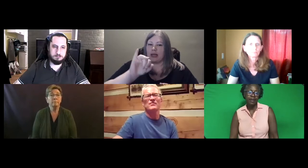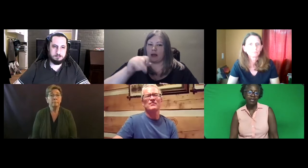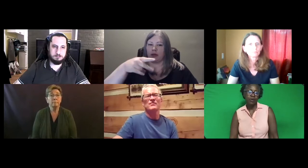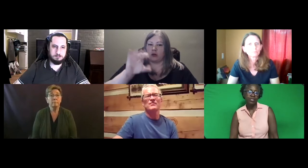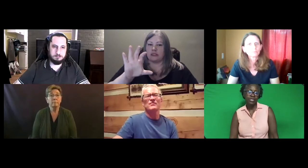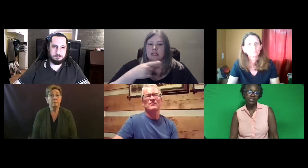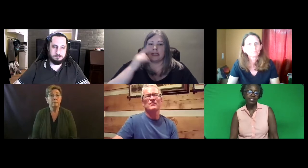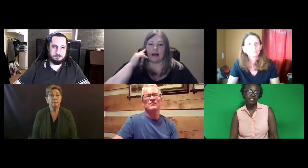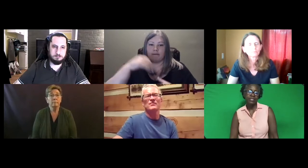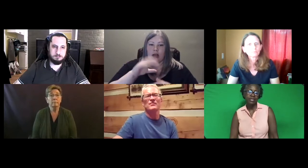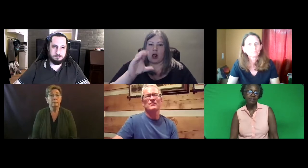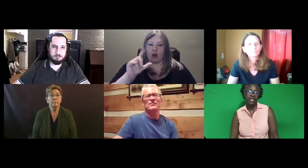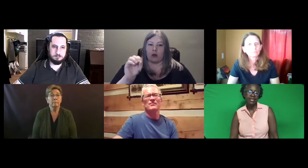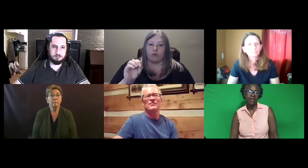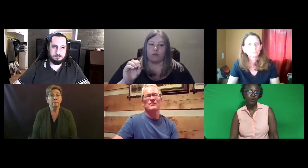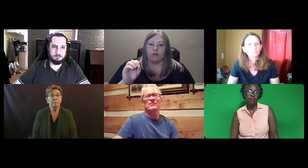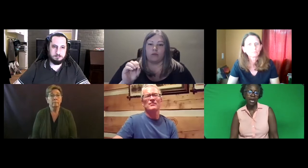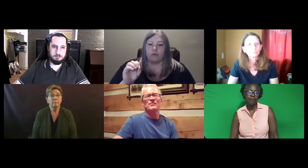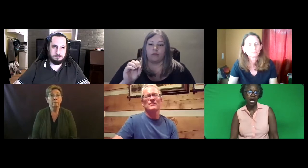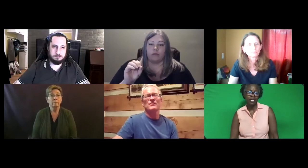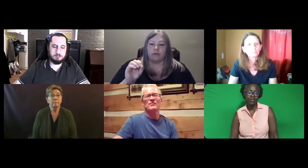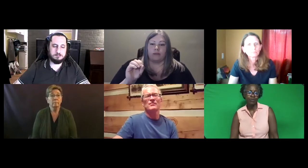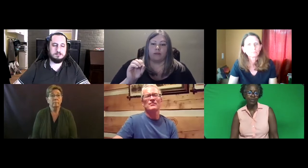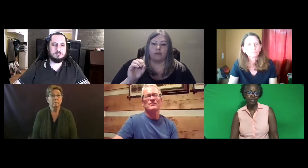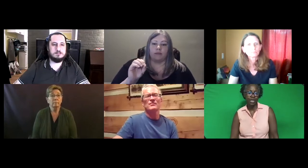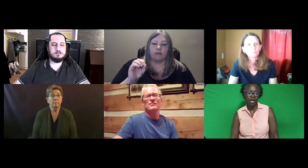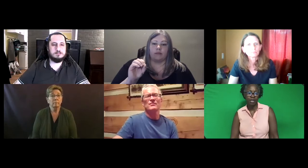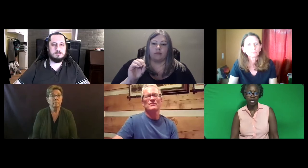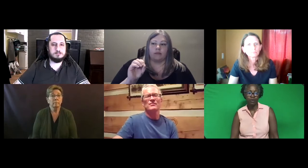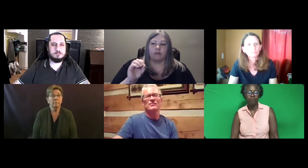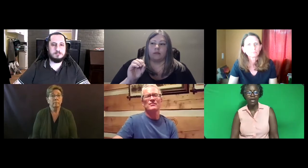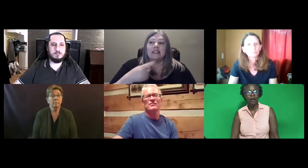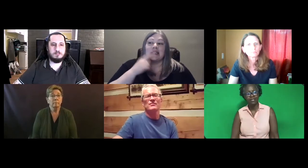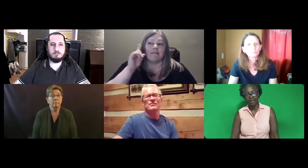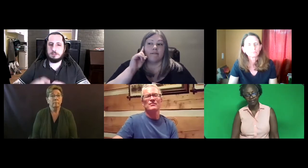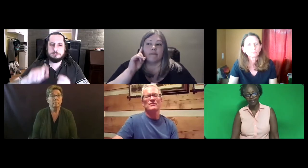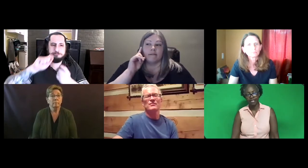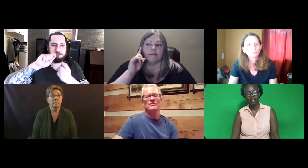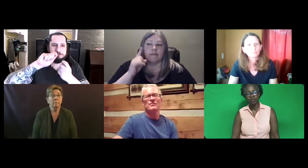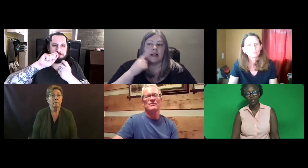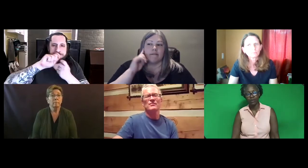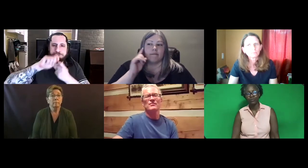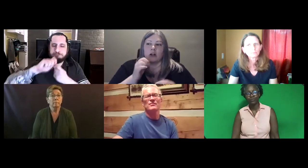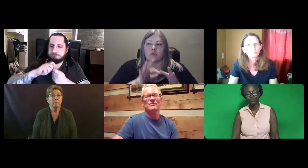And the question is Is there data with BIPOC Deaf in Colorado?